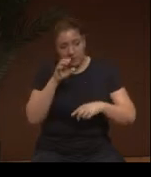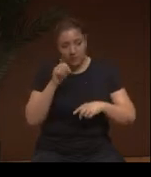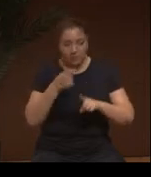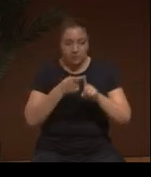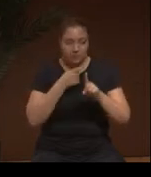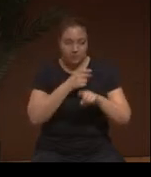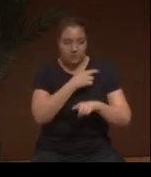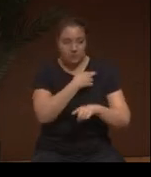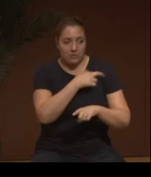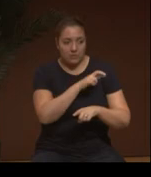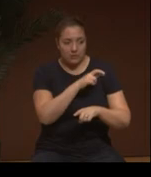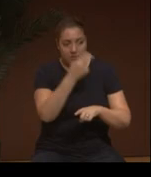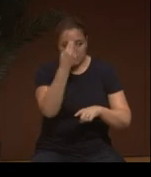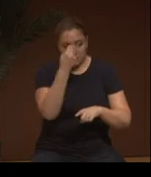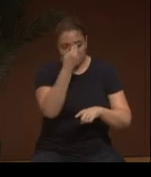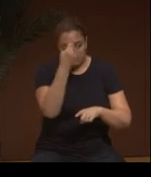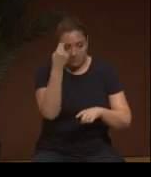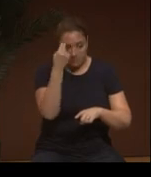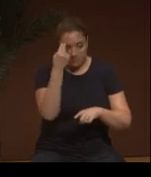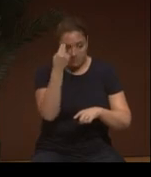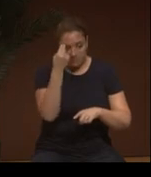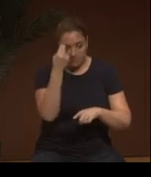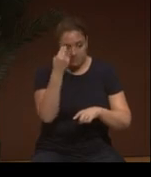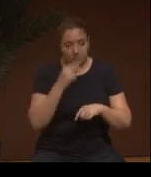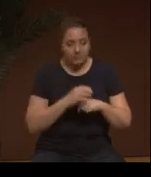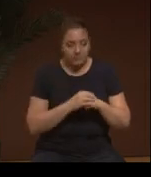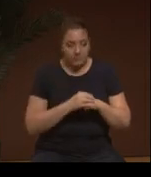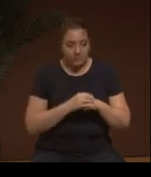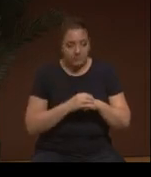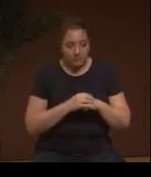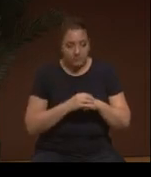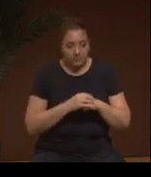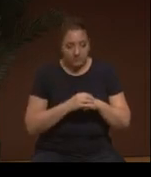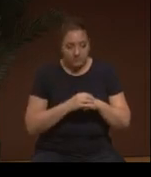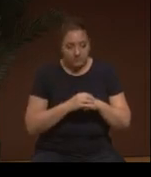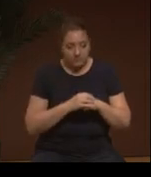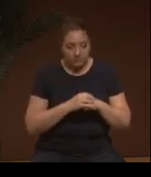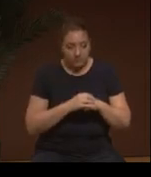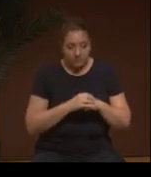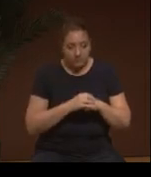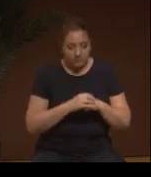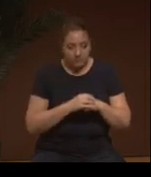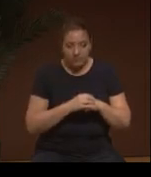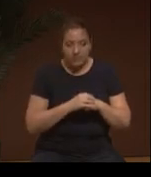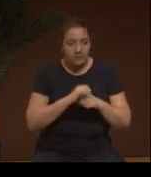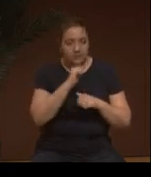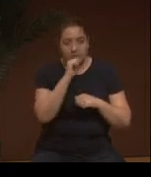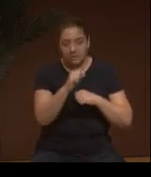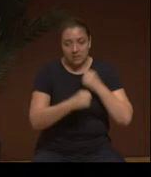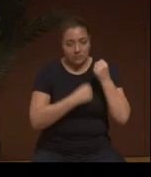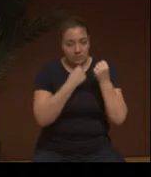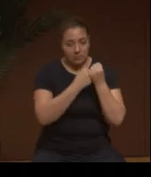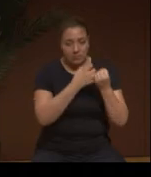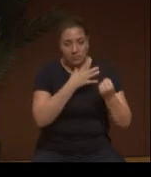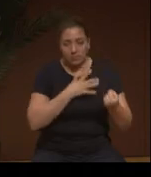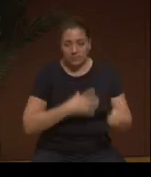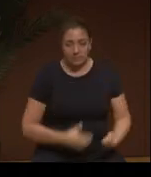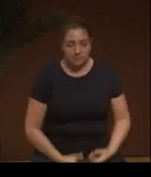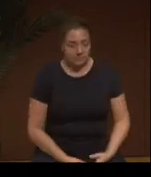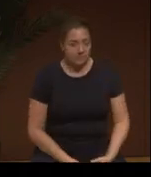Las Casas was a monk, that his vision of the Taínos comes from the Roman Catholic religion, okay?